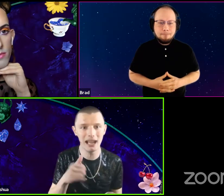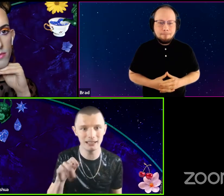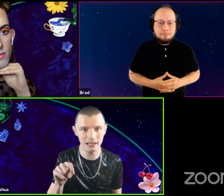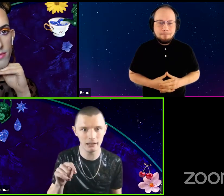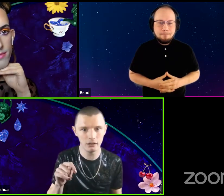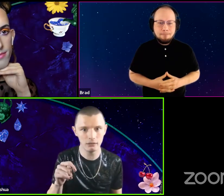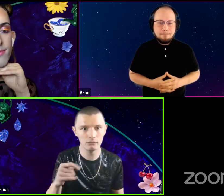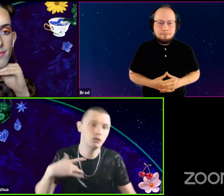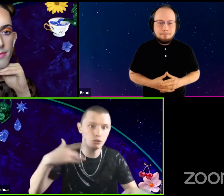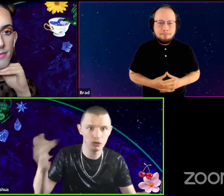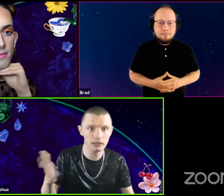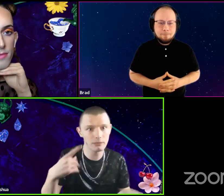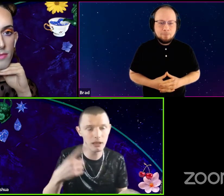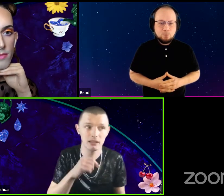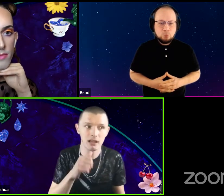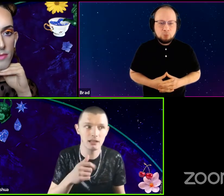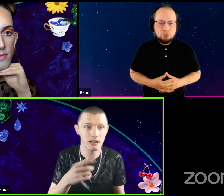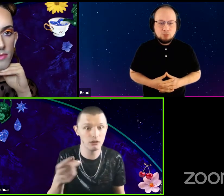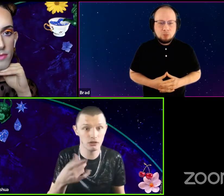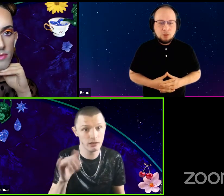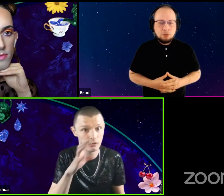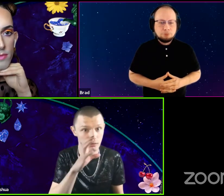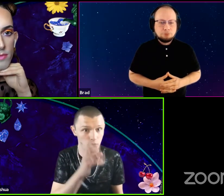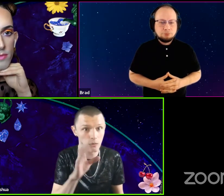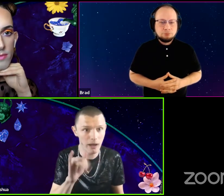Usually sometimes it does it and you're still enthralled by it.